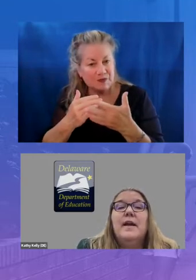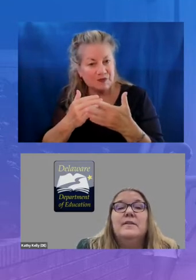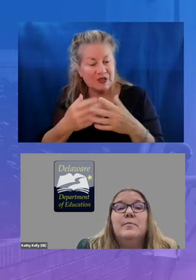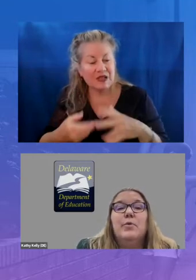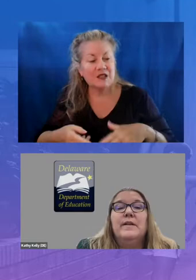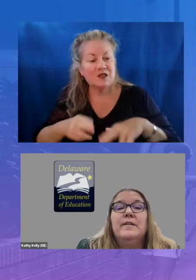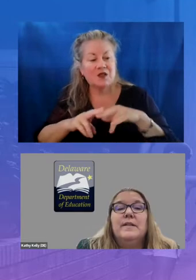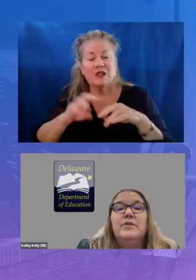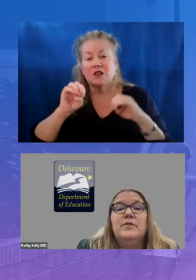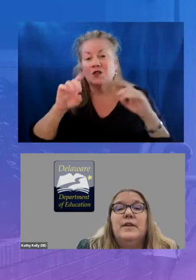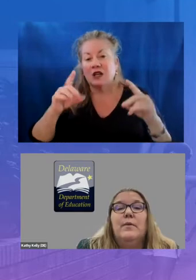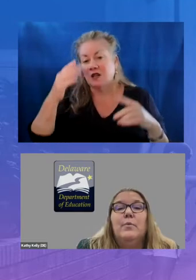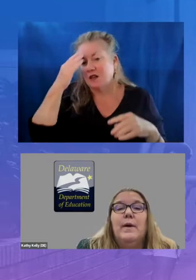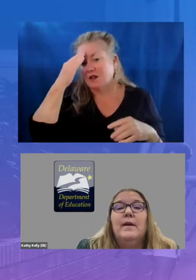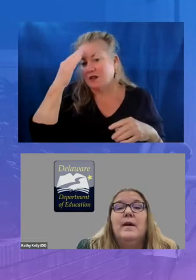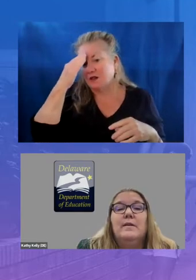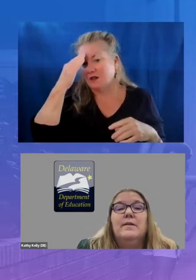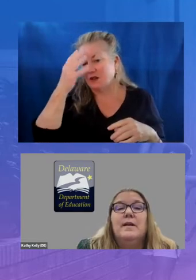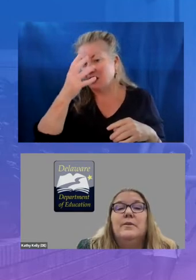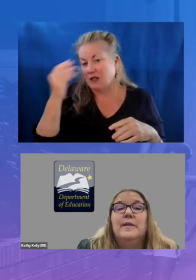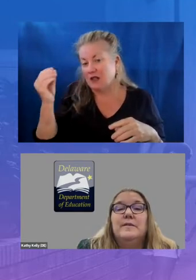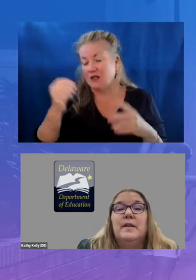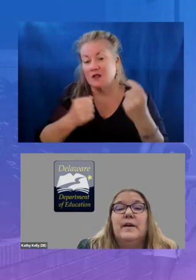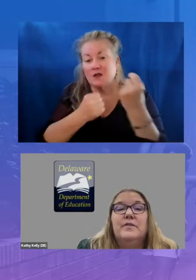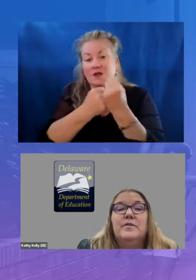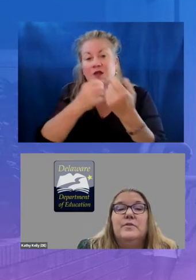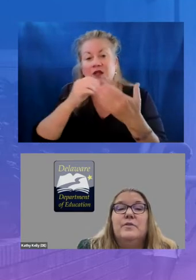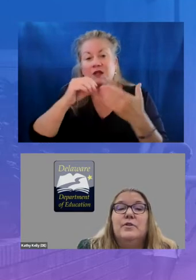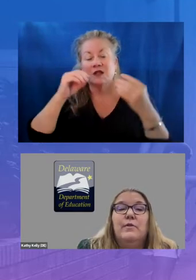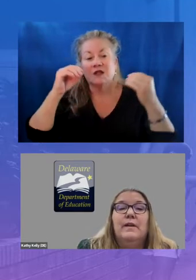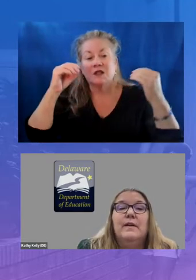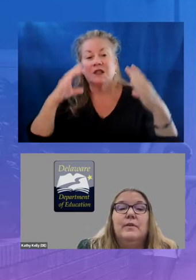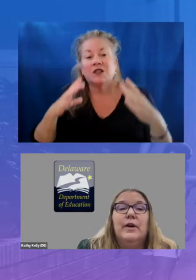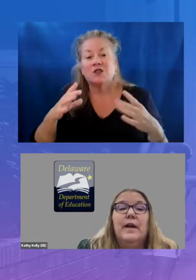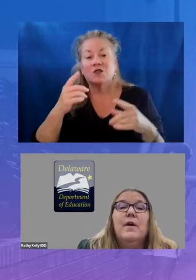supporting teachers in the right content to accelerate students to grade level learning